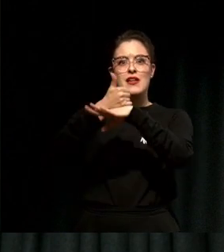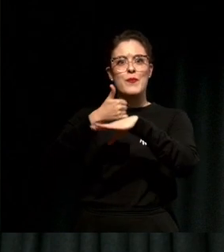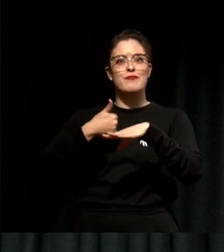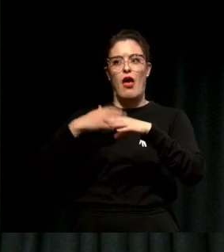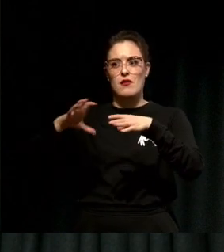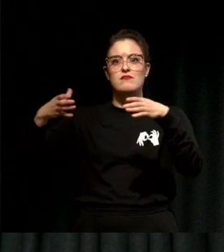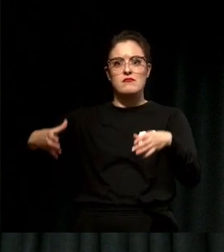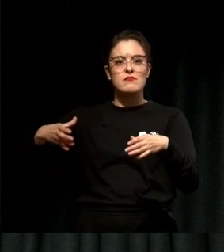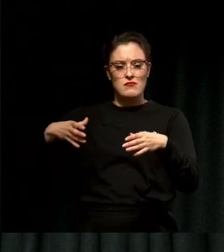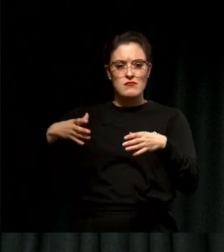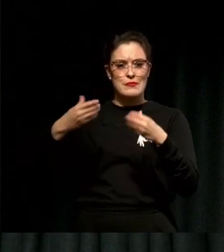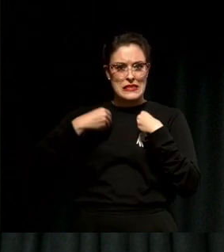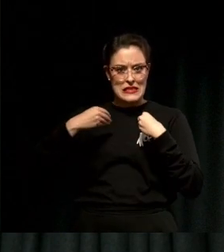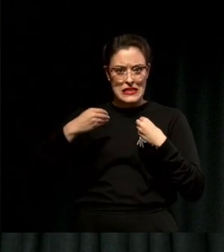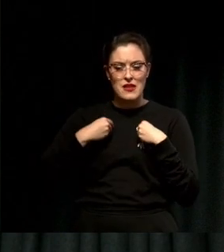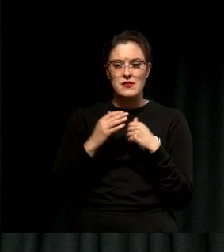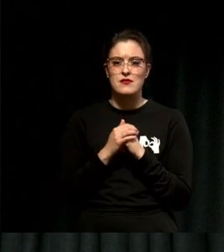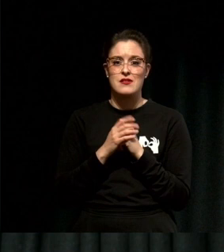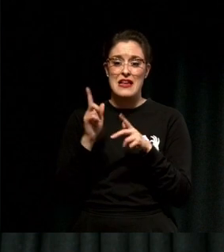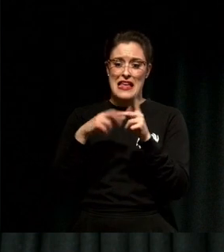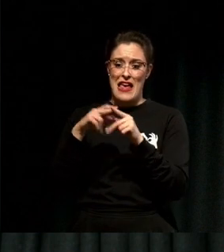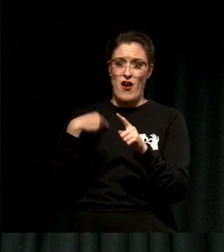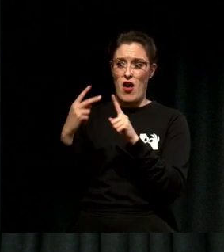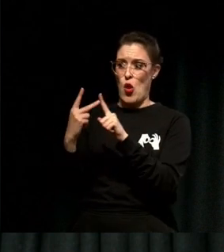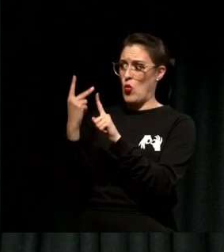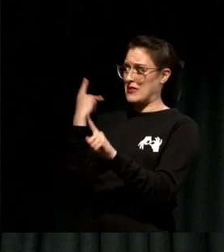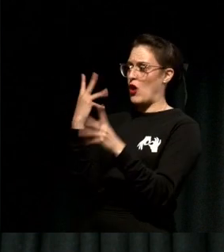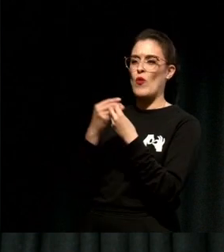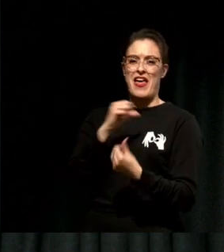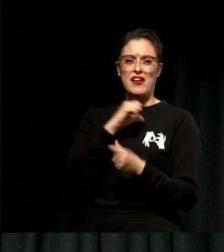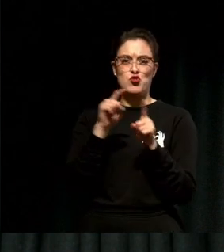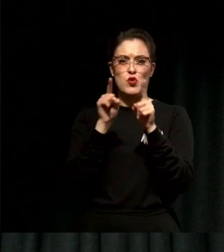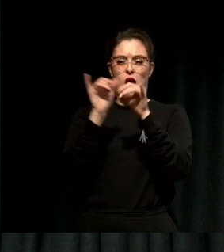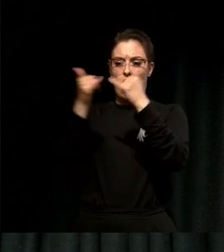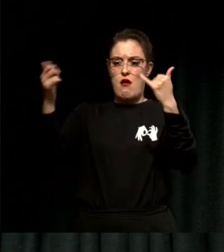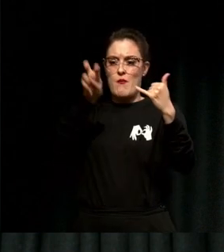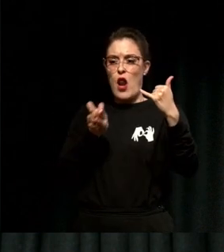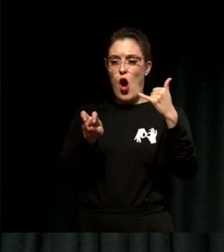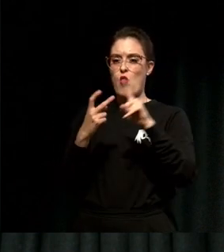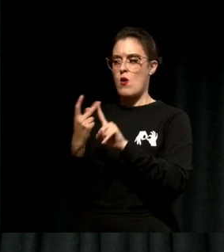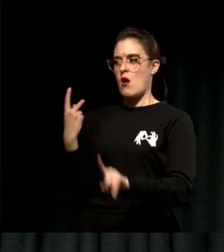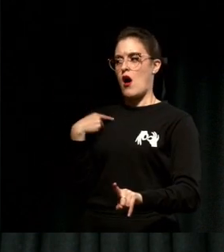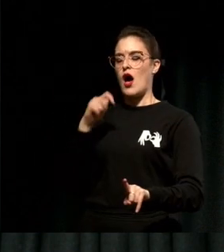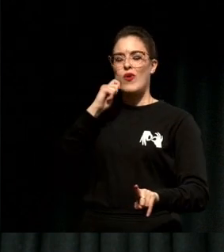like I started so late that I'd lost so much time, that I wasted so much time, but if I